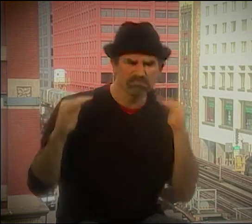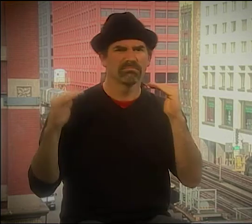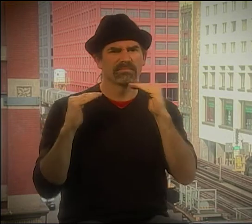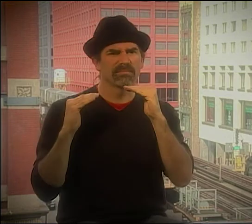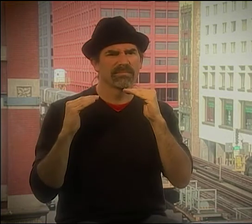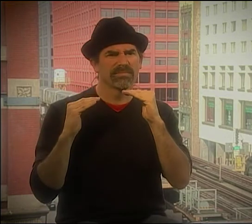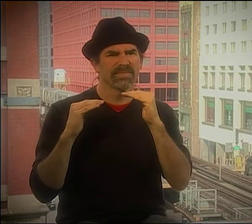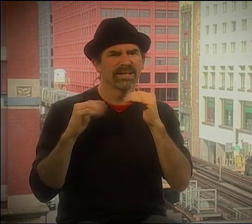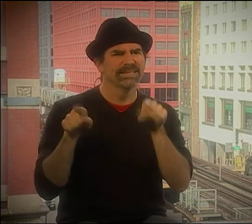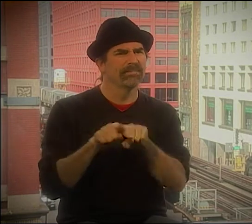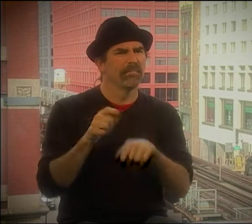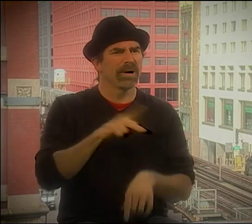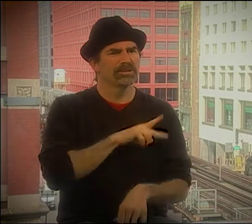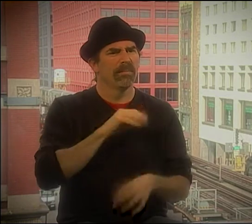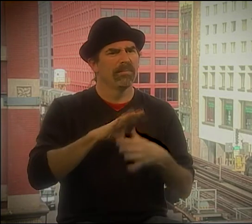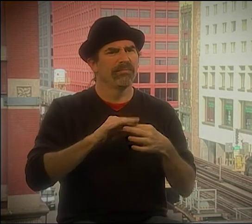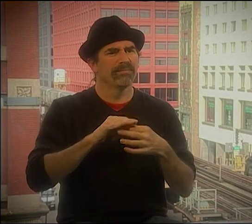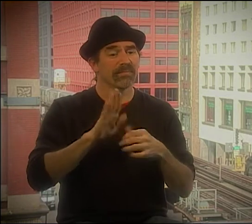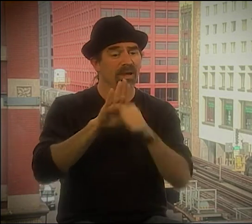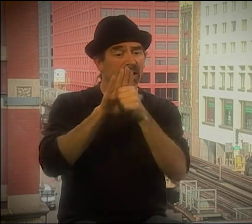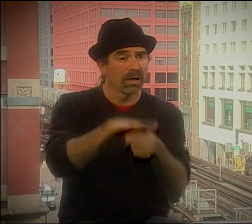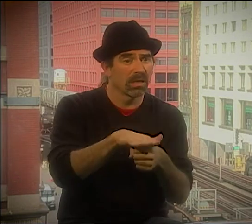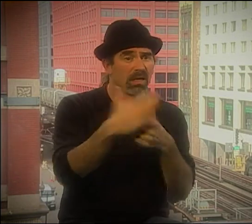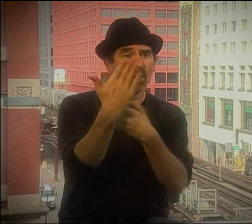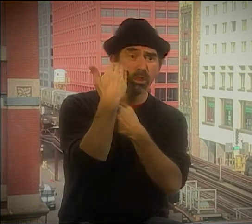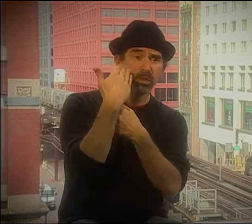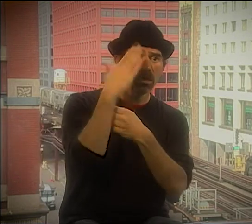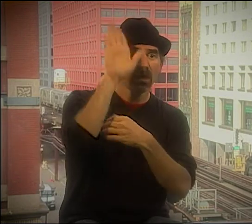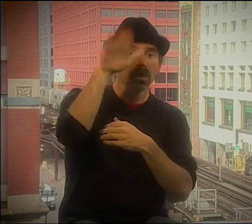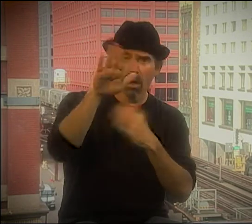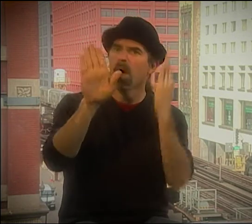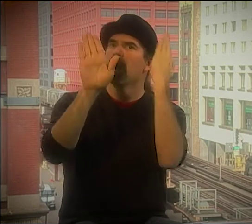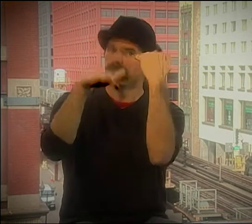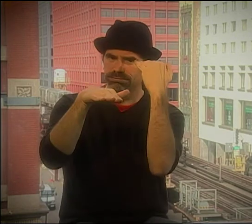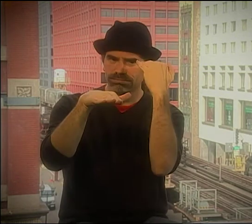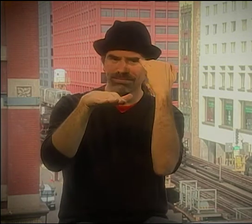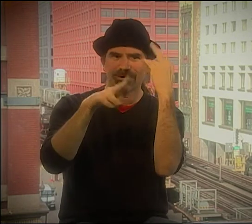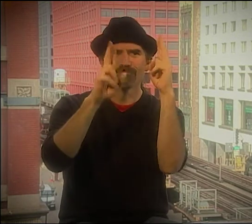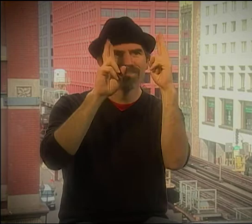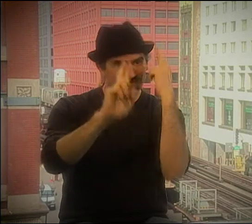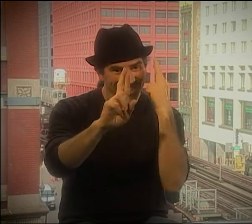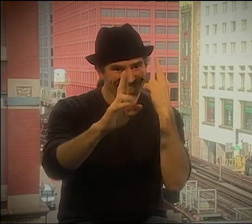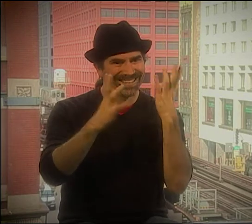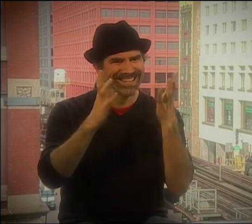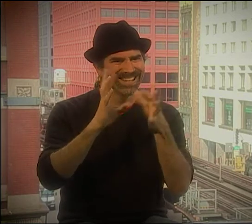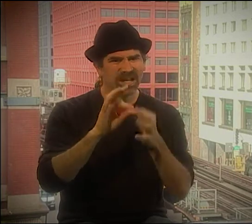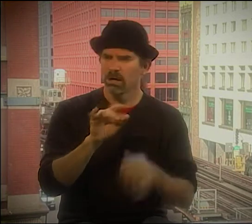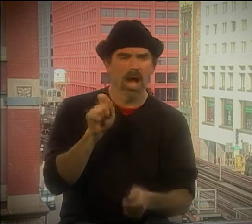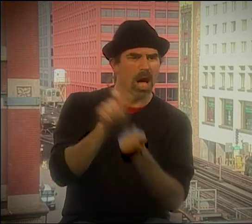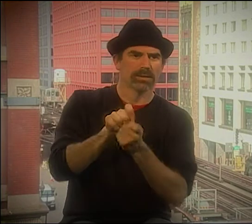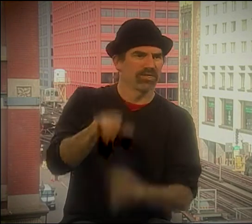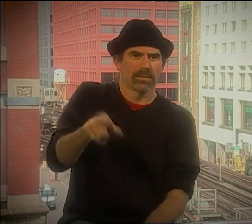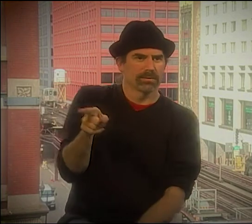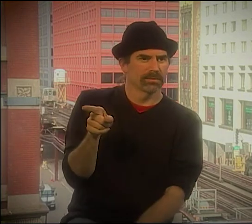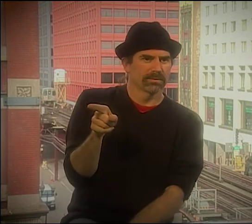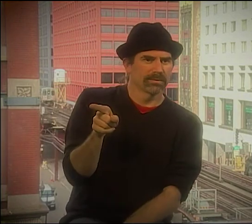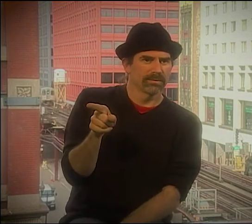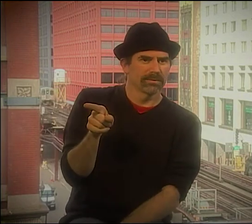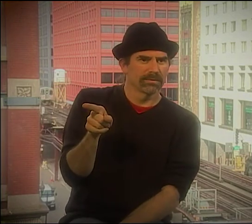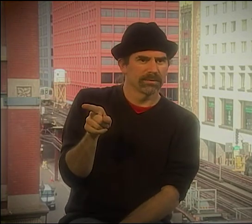WRITING HAS ALL OF THESE CONSTRUCTS, AND I FEEL THAT ASL HAS AN EXACT EQUALITY TO ENGLISH WRITING.